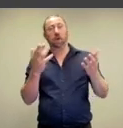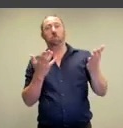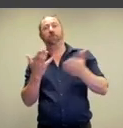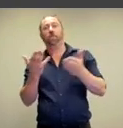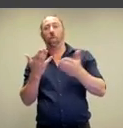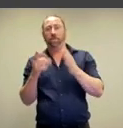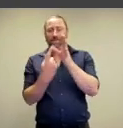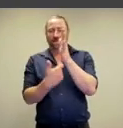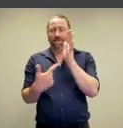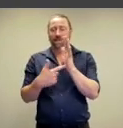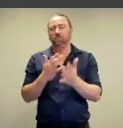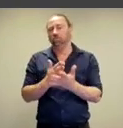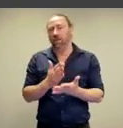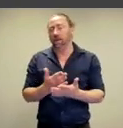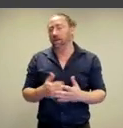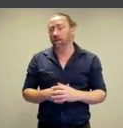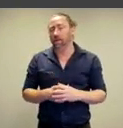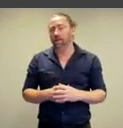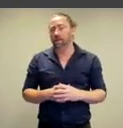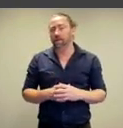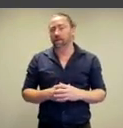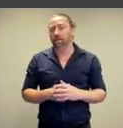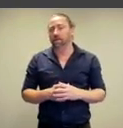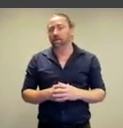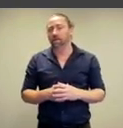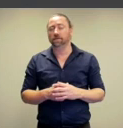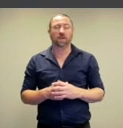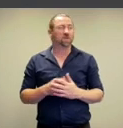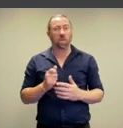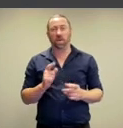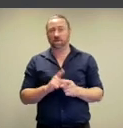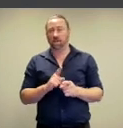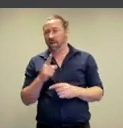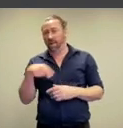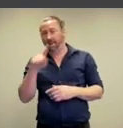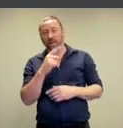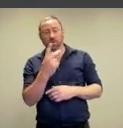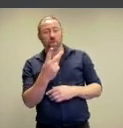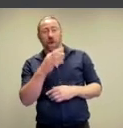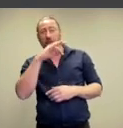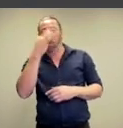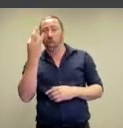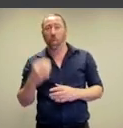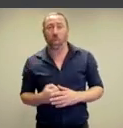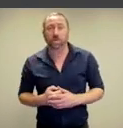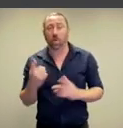hallmarks of performance art, there's a kind of durational boredom